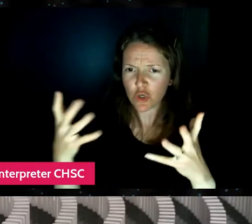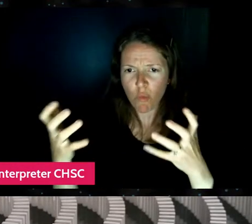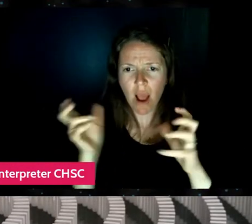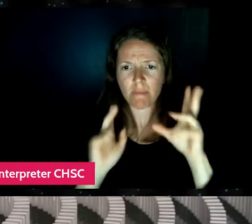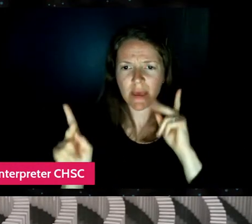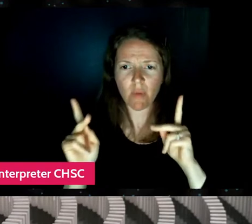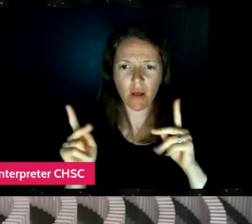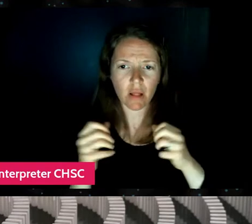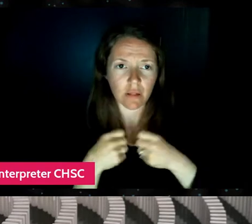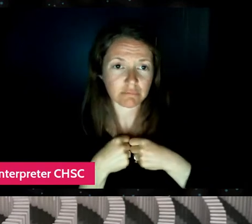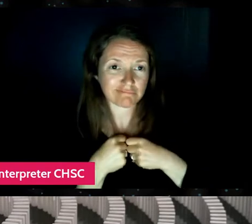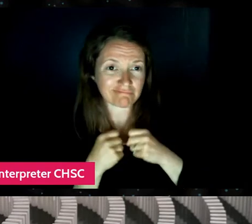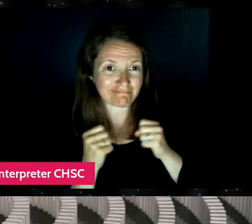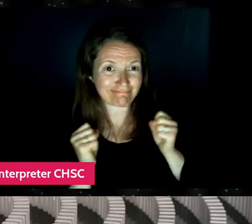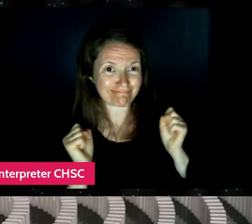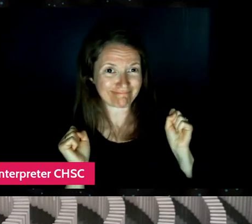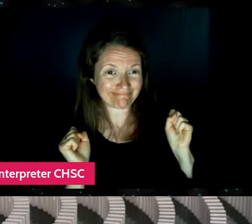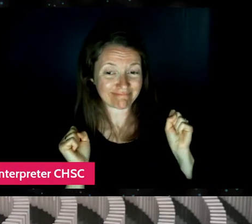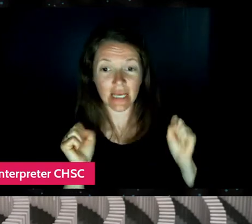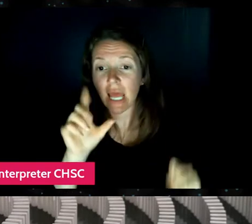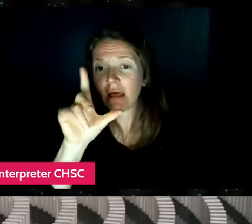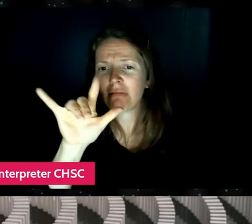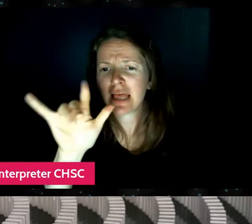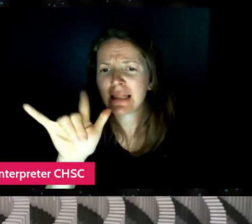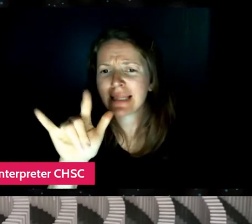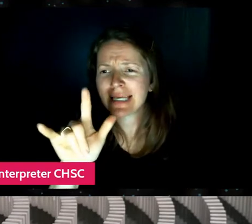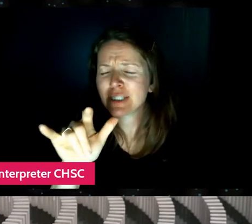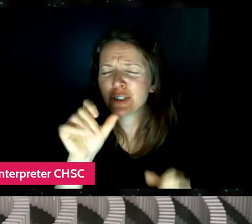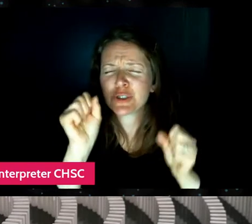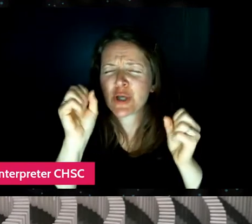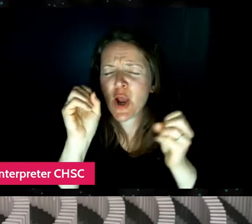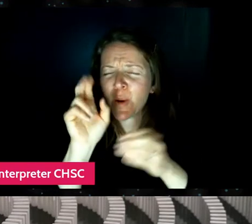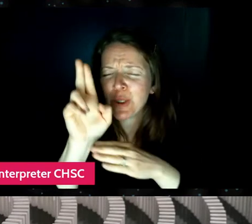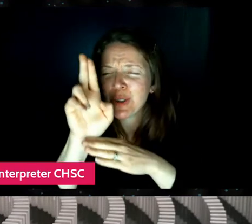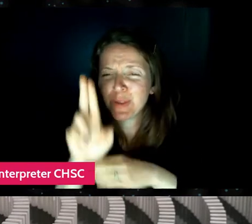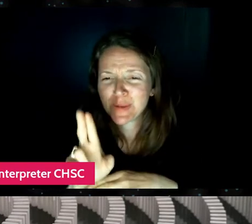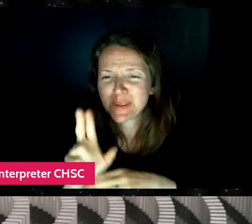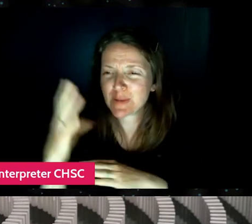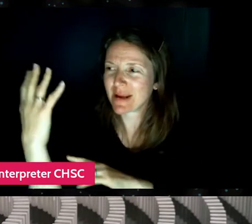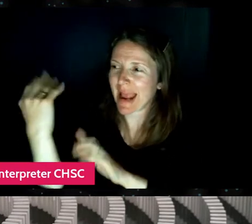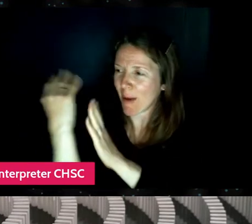And Lily is so used to cameras. She'd be the first to admit that. So, you know, sometimes